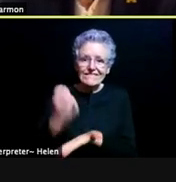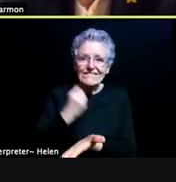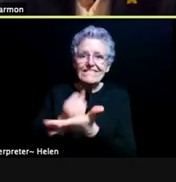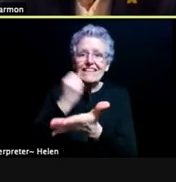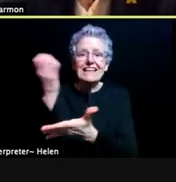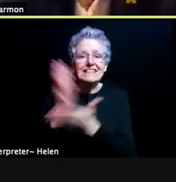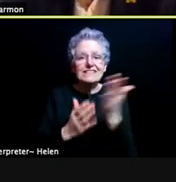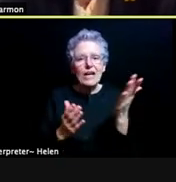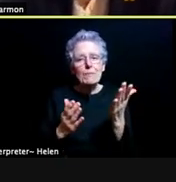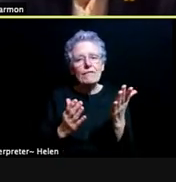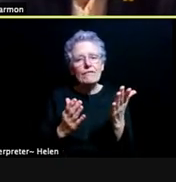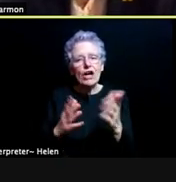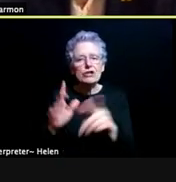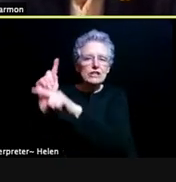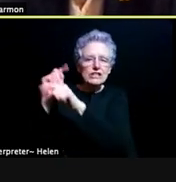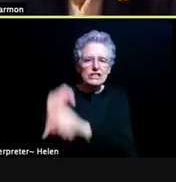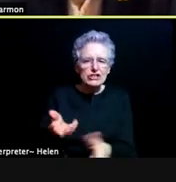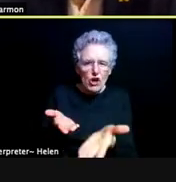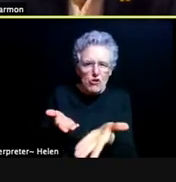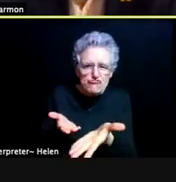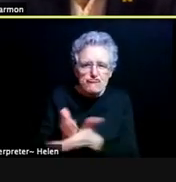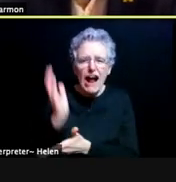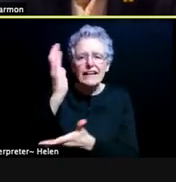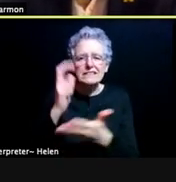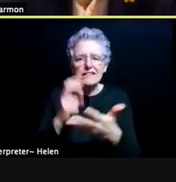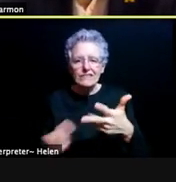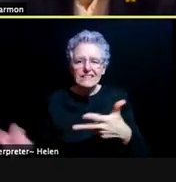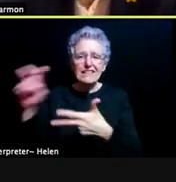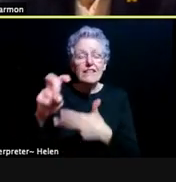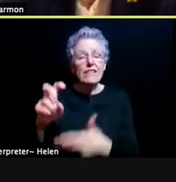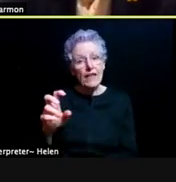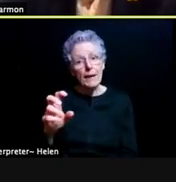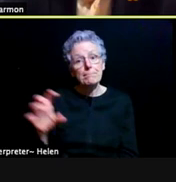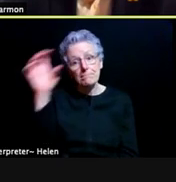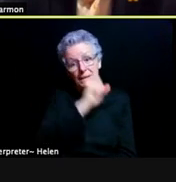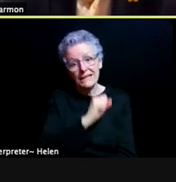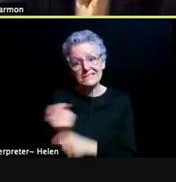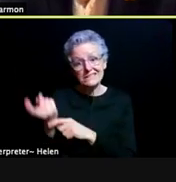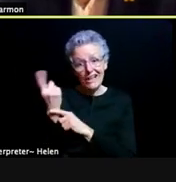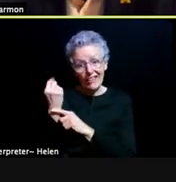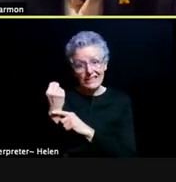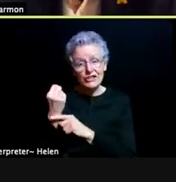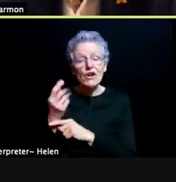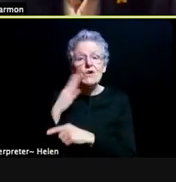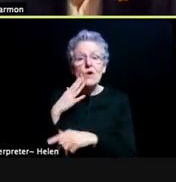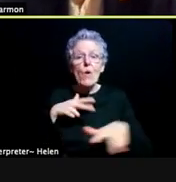of passage programs that they missed out on, such as walking through the fountain